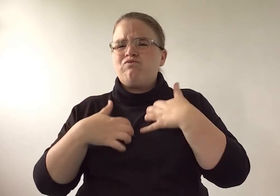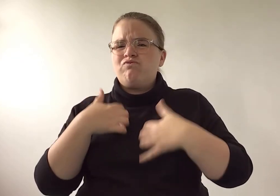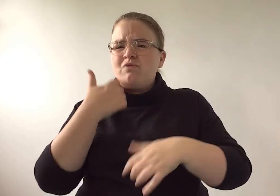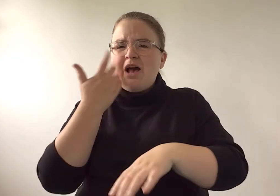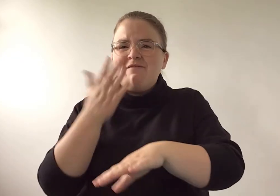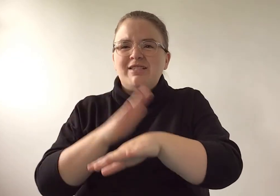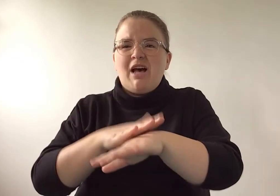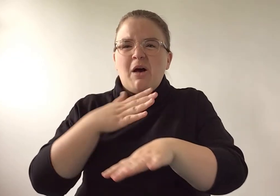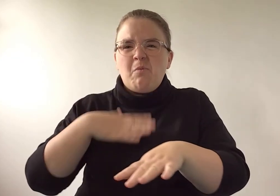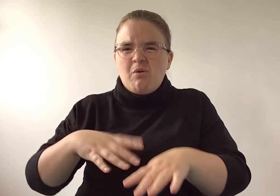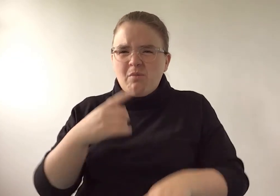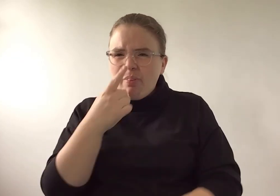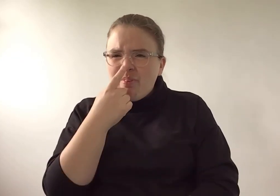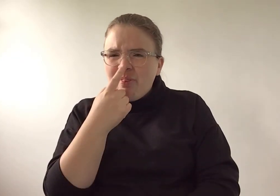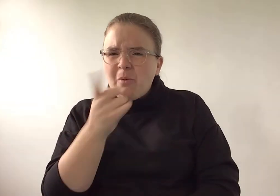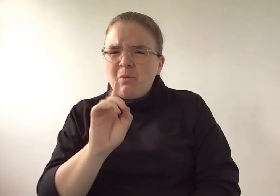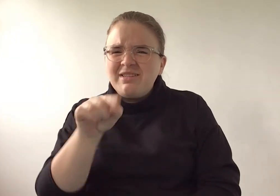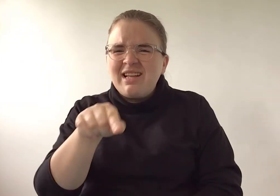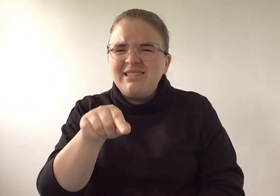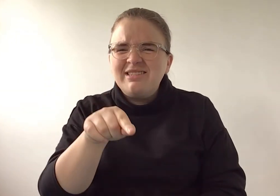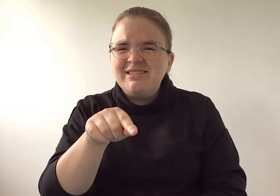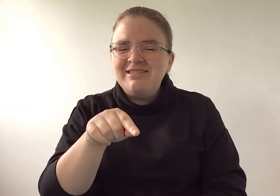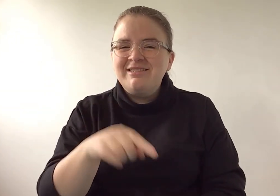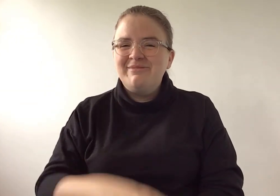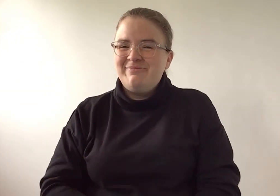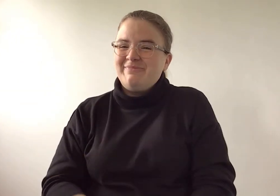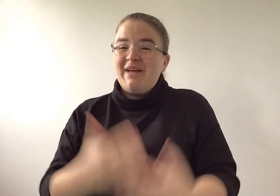It's really interesting, every time I go there I think what's that!